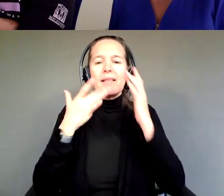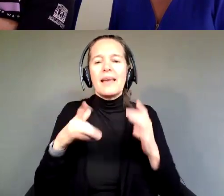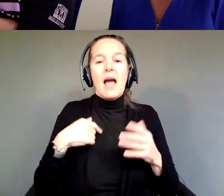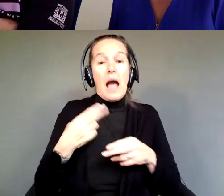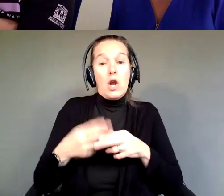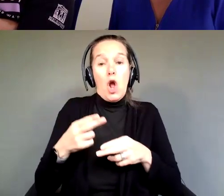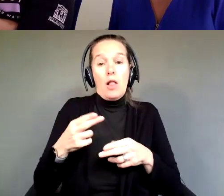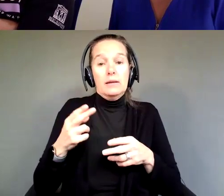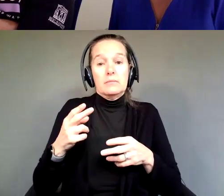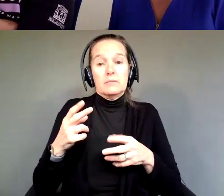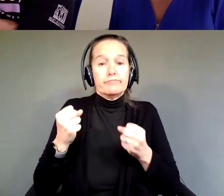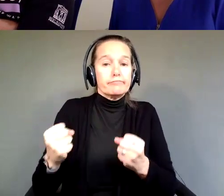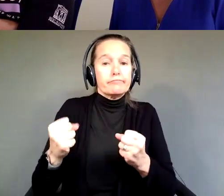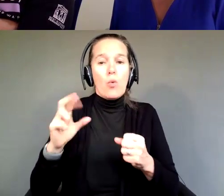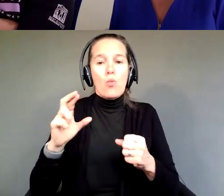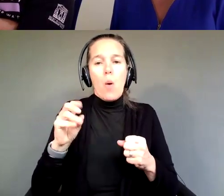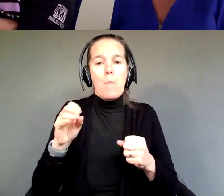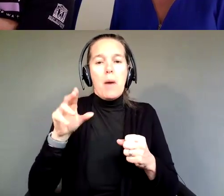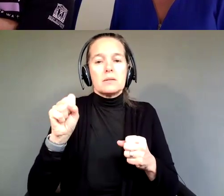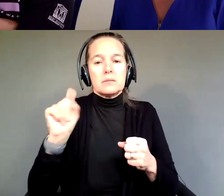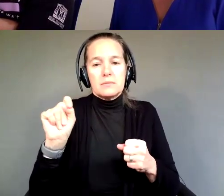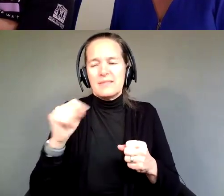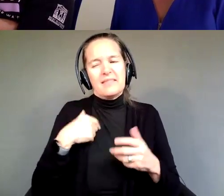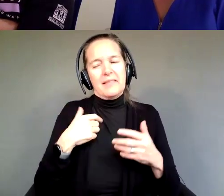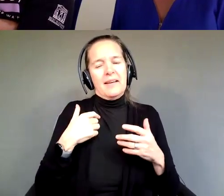I don't know anything else, and I'm new to this whole disability thing.